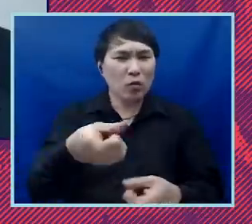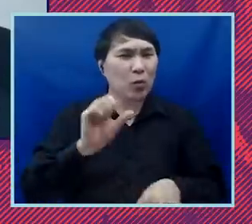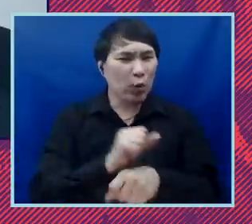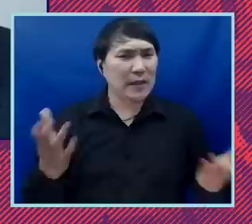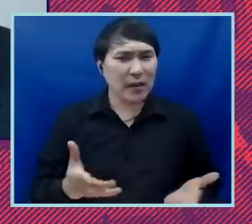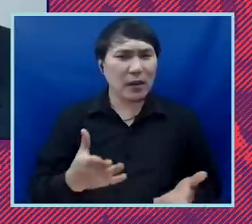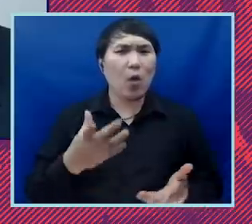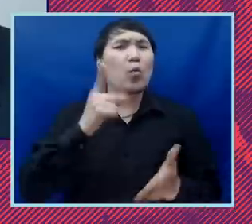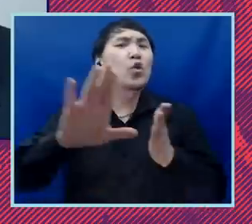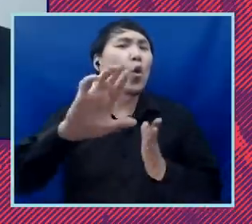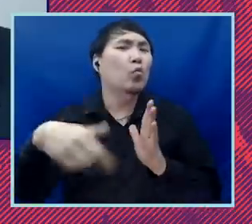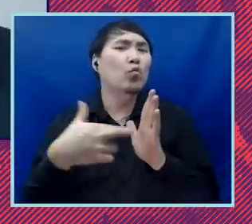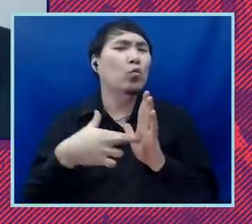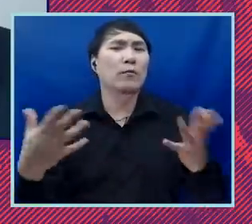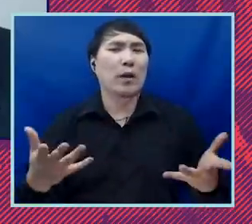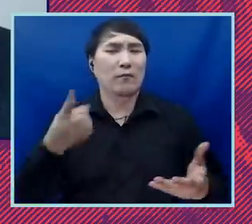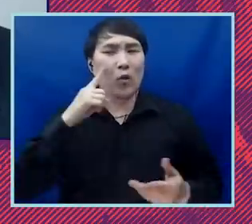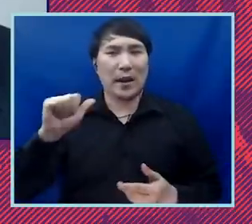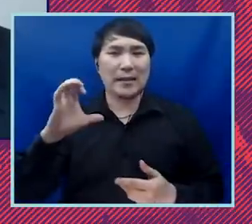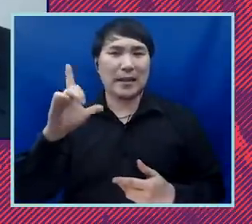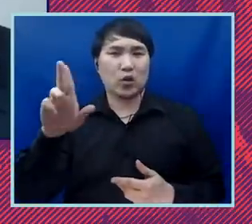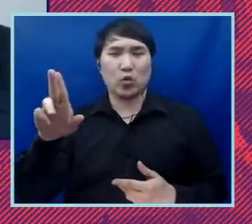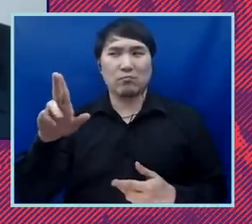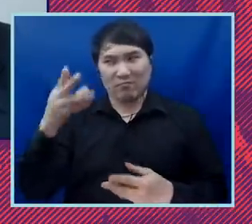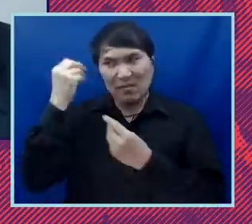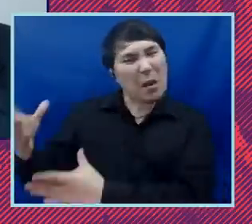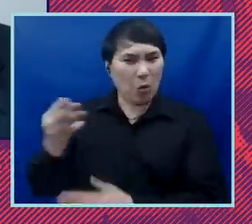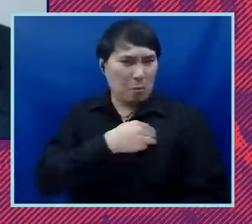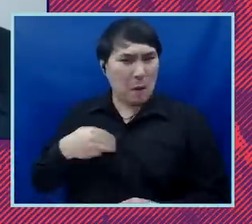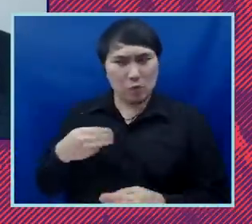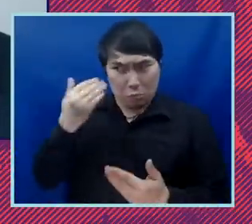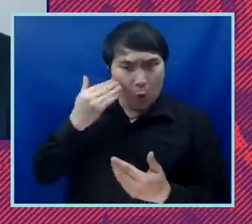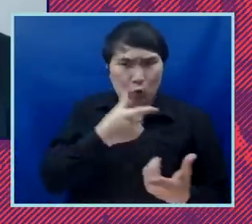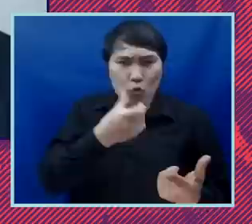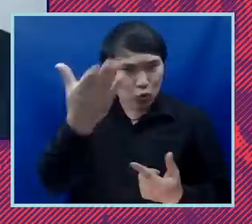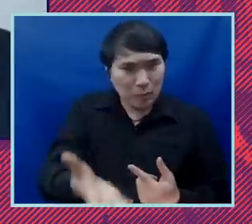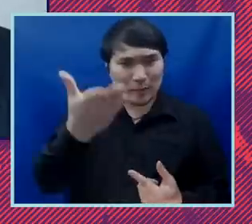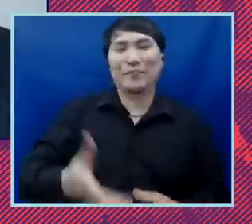at the ACLU, just so they know exactly who you are and the work you do for us. Absolutely. And first,